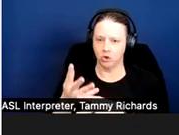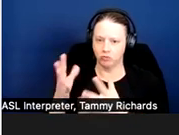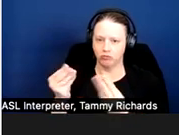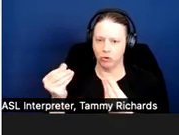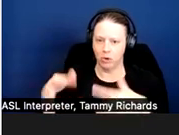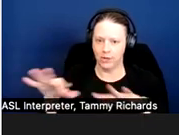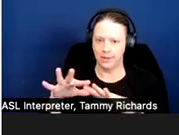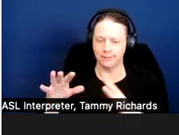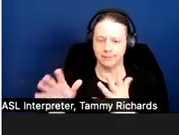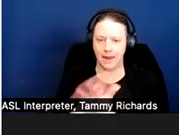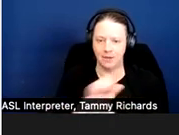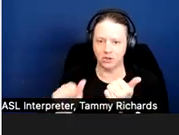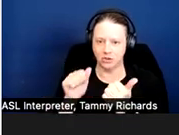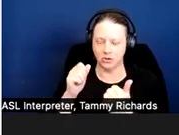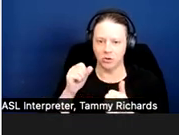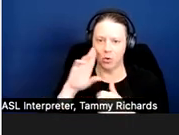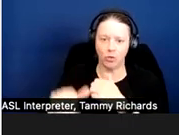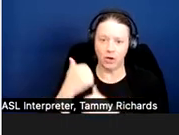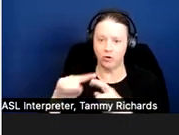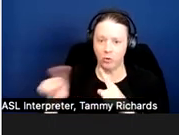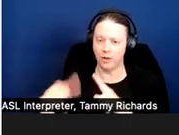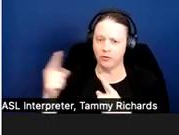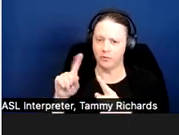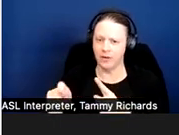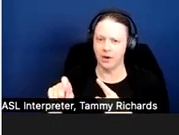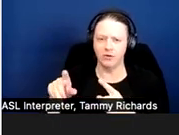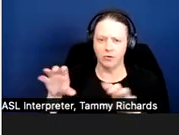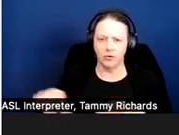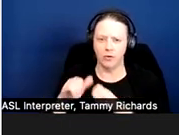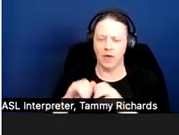But you would have to go through that direct threat analysis and individualized case-by-case